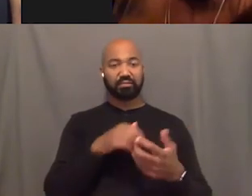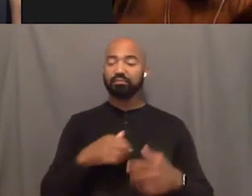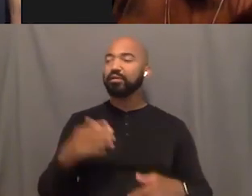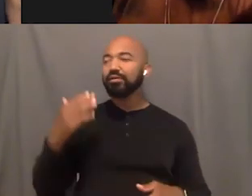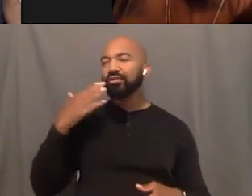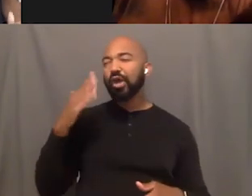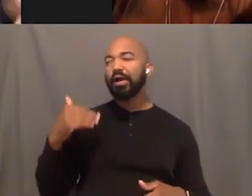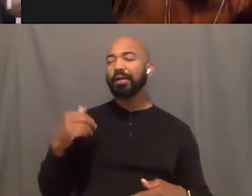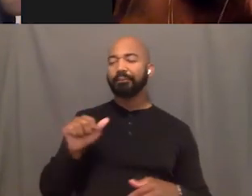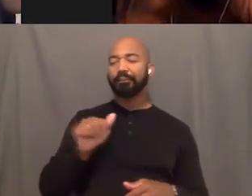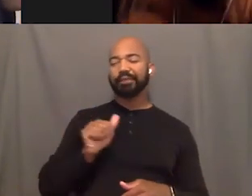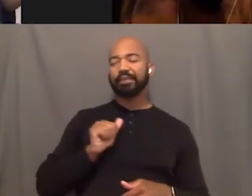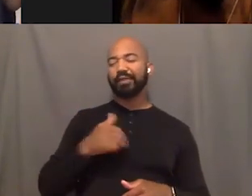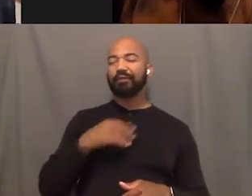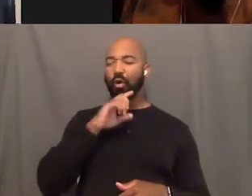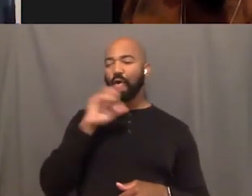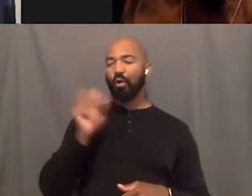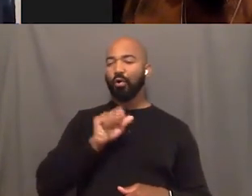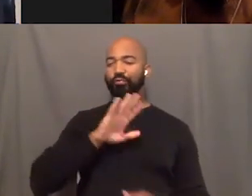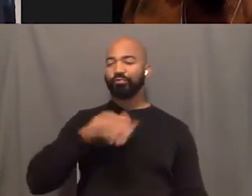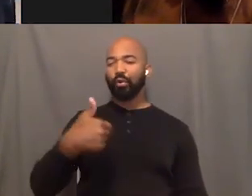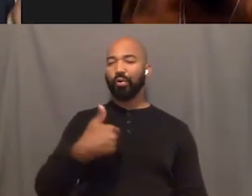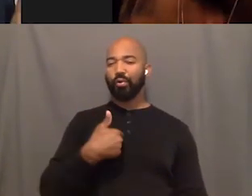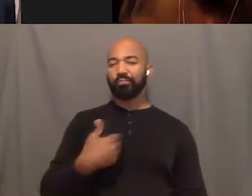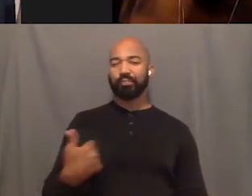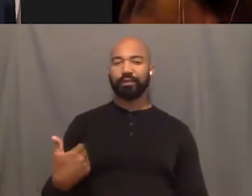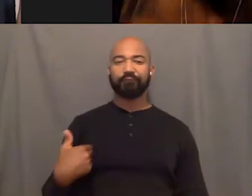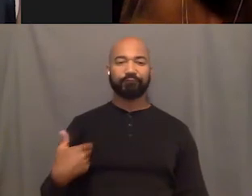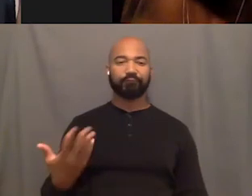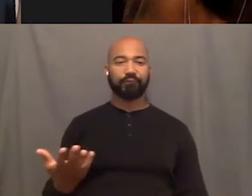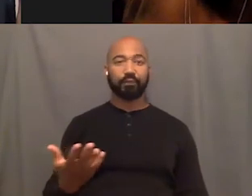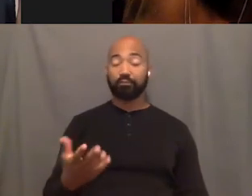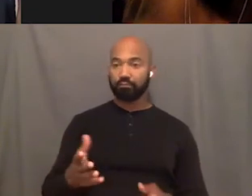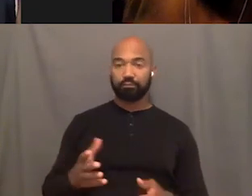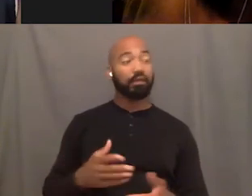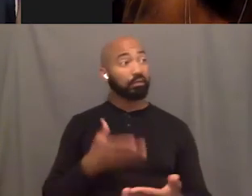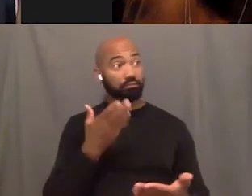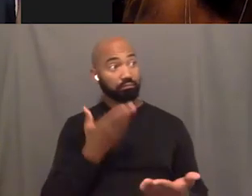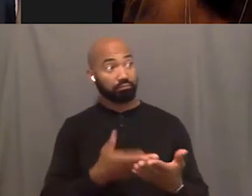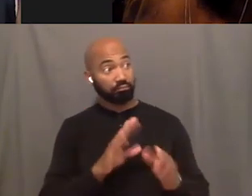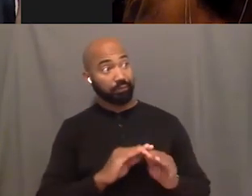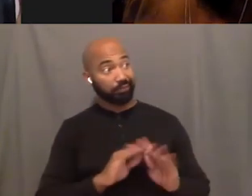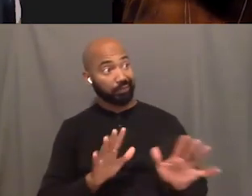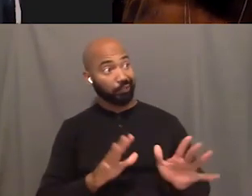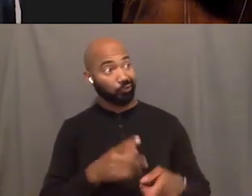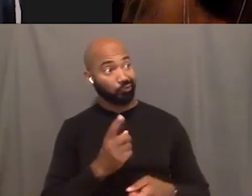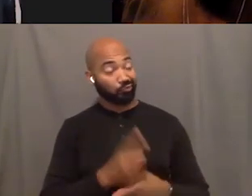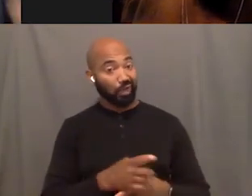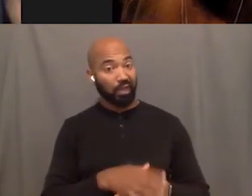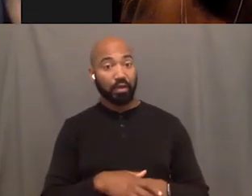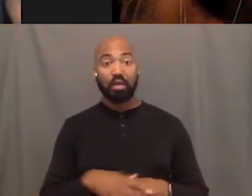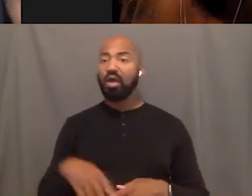Its evident. - So people... huh? I said it's evident. Yeah. Like okay so people don't know this,